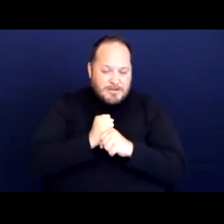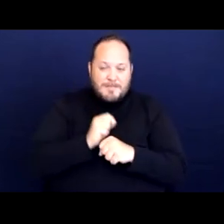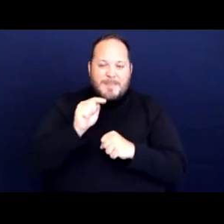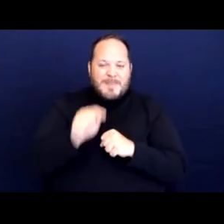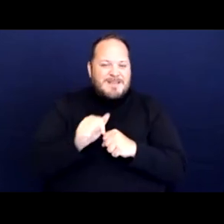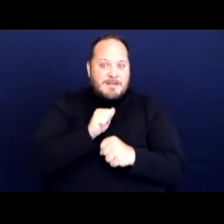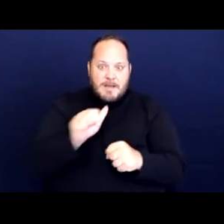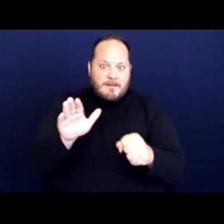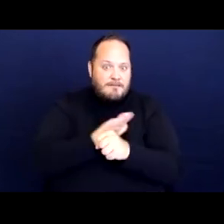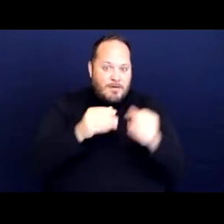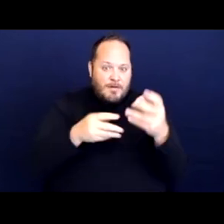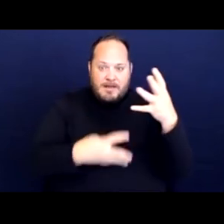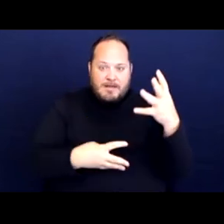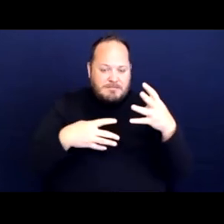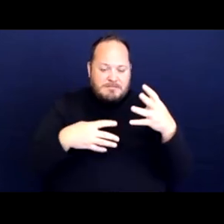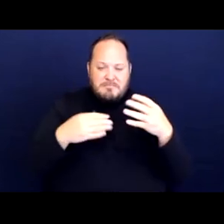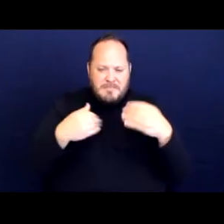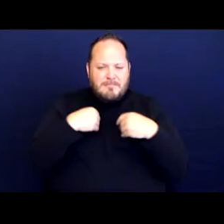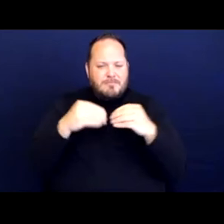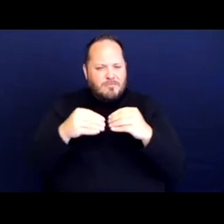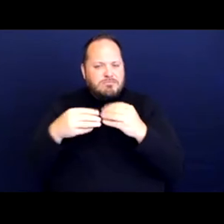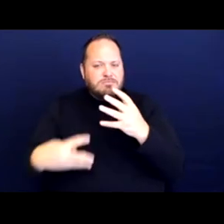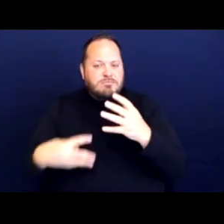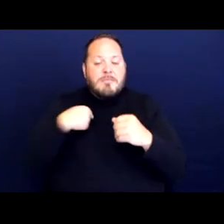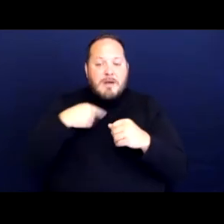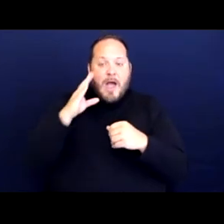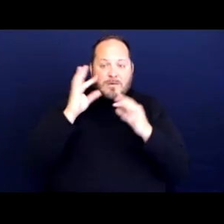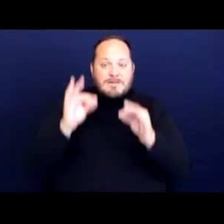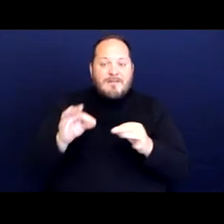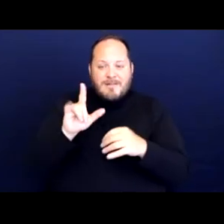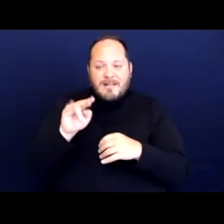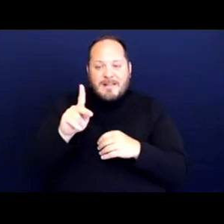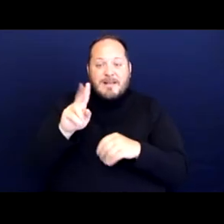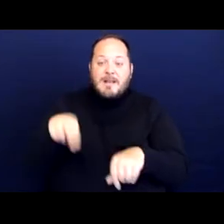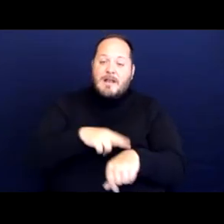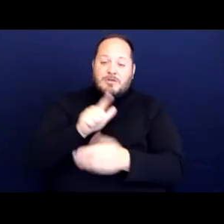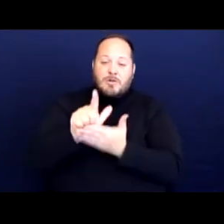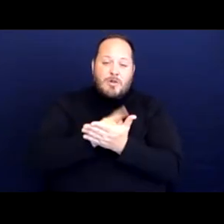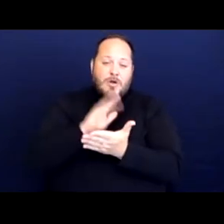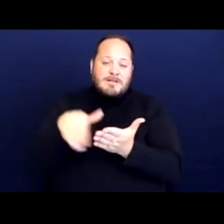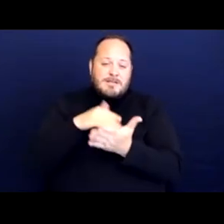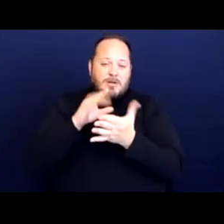And I will definitely link the National Law Center on homelessness and poverty housing